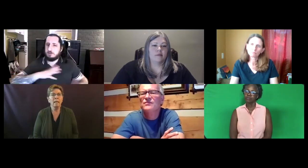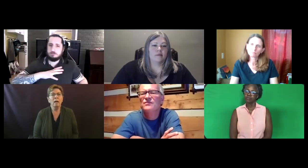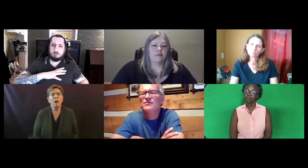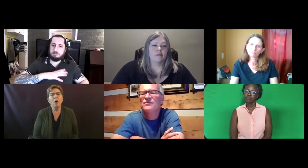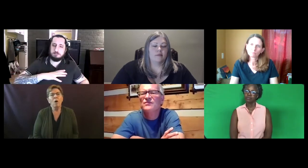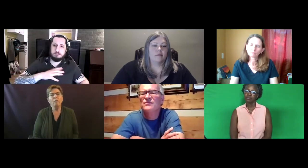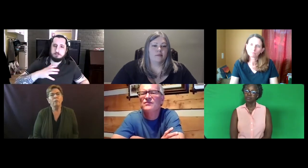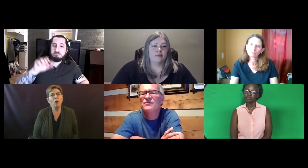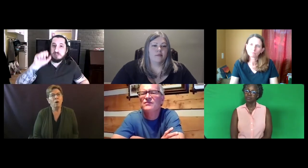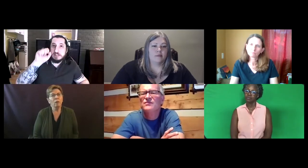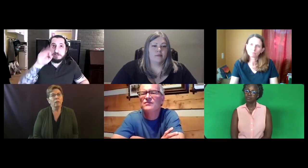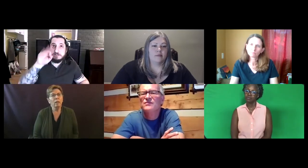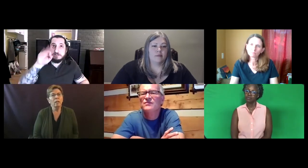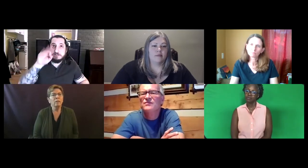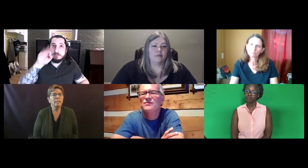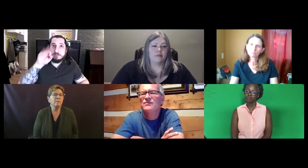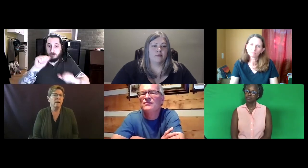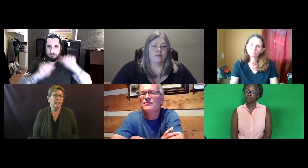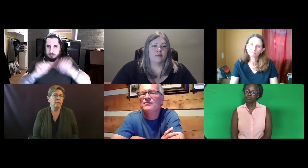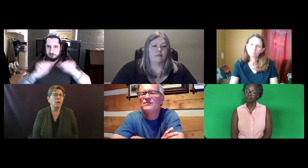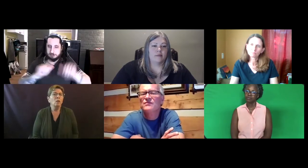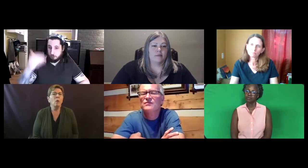Overall, this is fine.